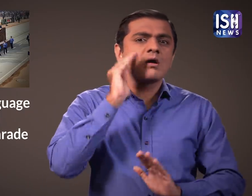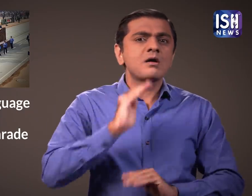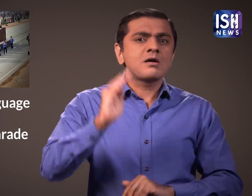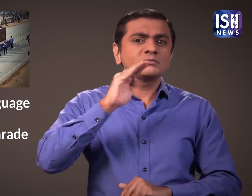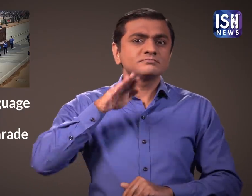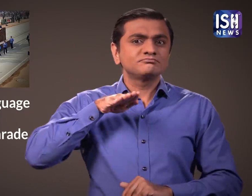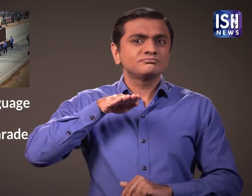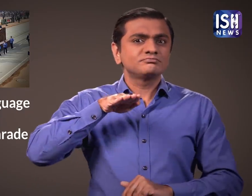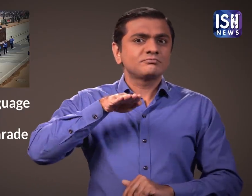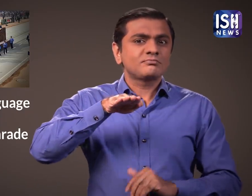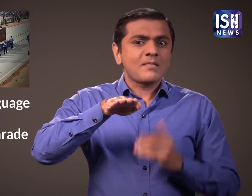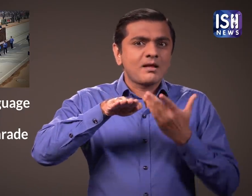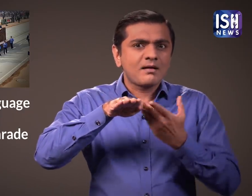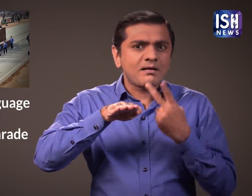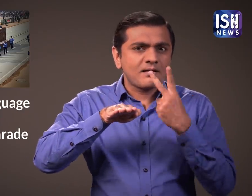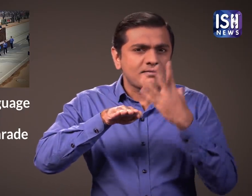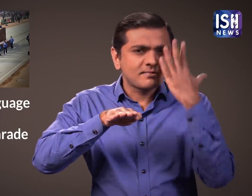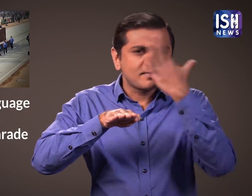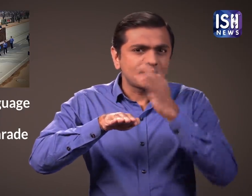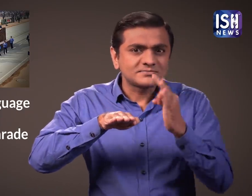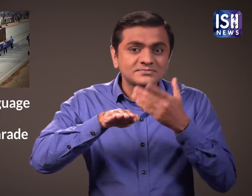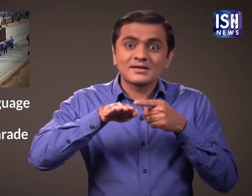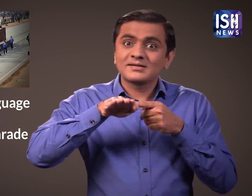The participants were beautifully signing the theme song in ISL.